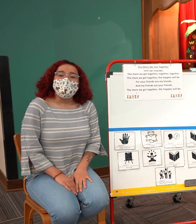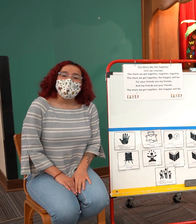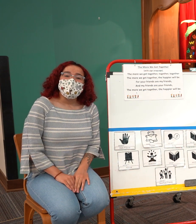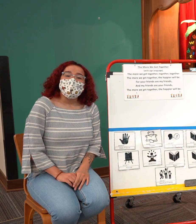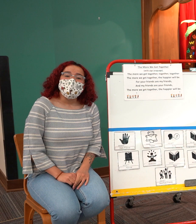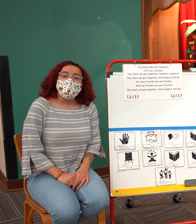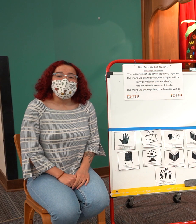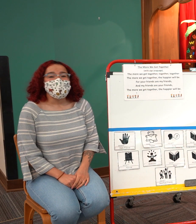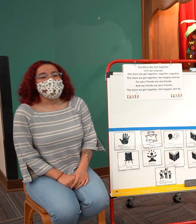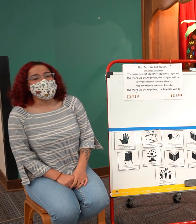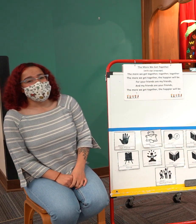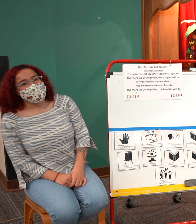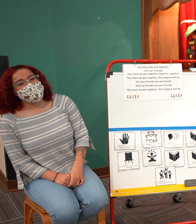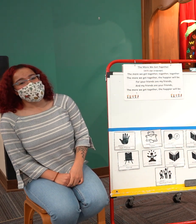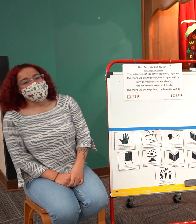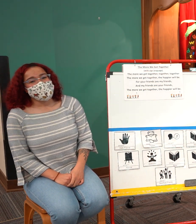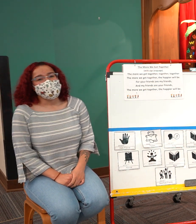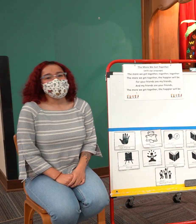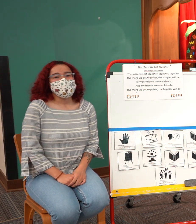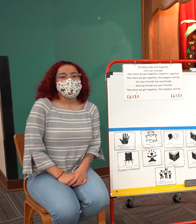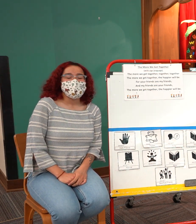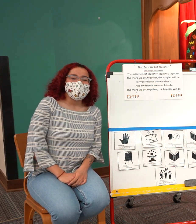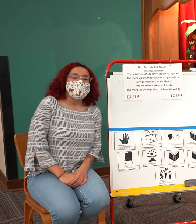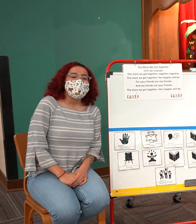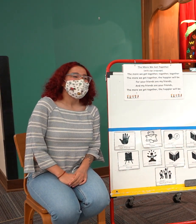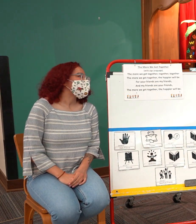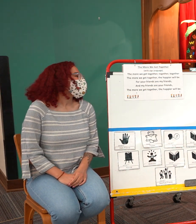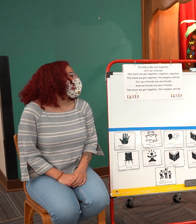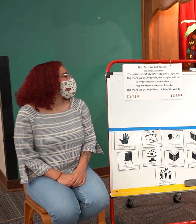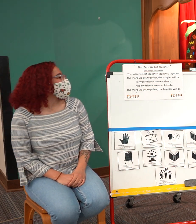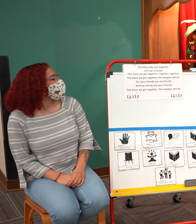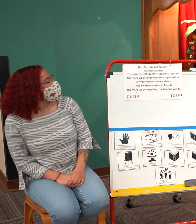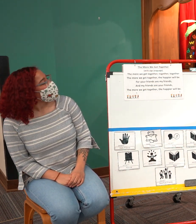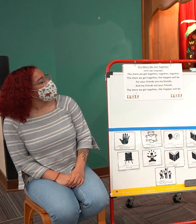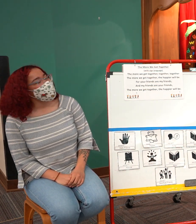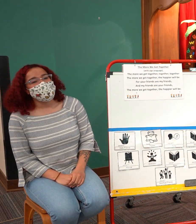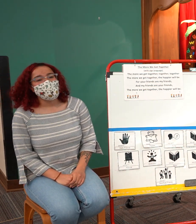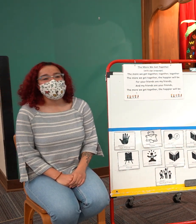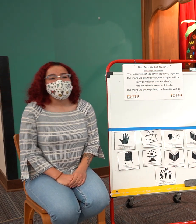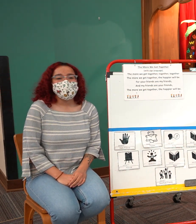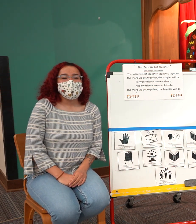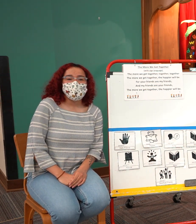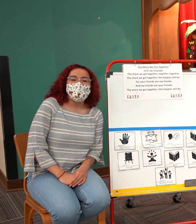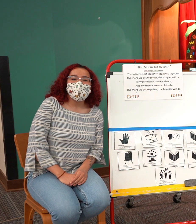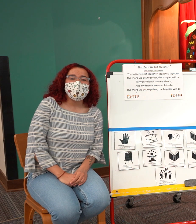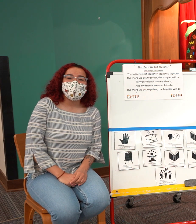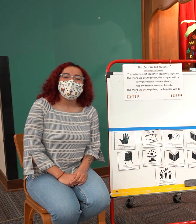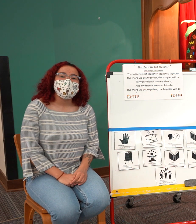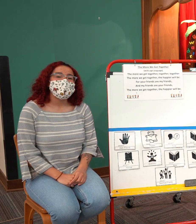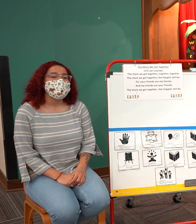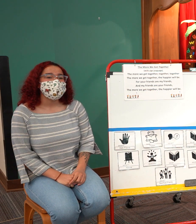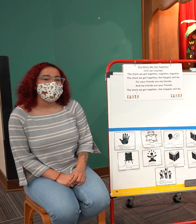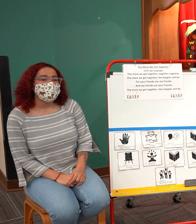Storytime book, and this is the more we get together. And we're not going to use the sign language for this one but we're just going to sing together with the lyrics up here. Alright Mayor Carter, are you going to sing with me? Absolutely!